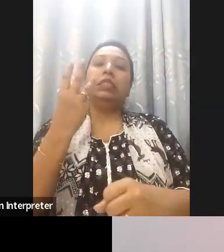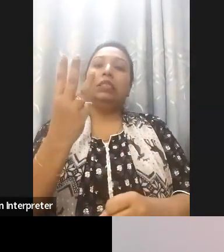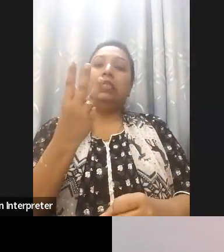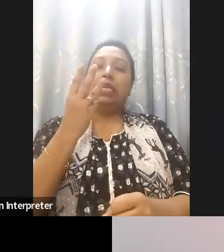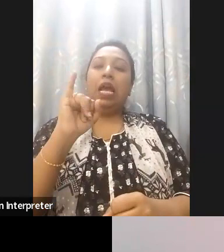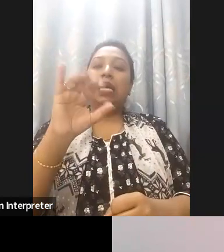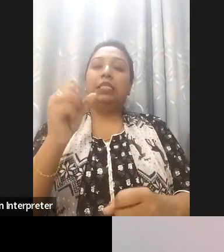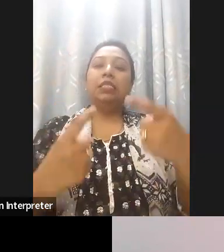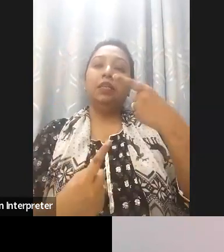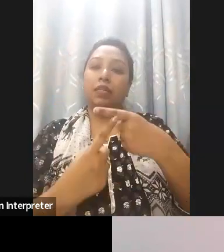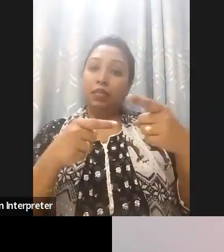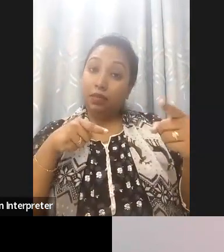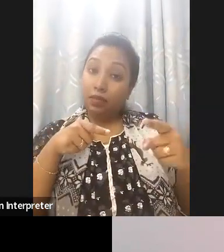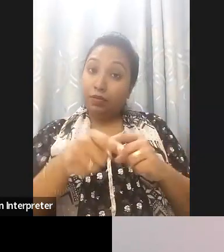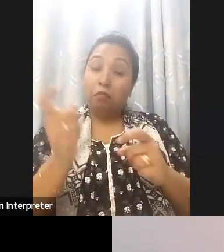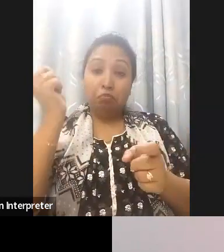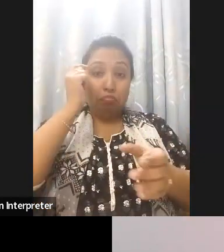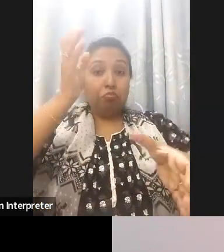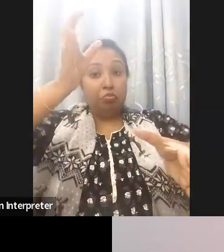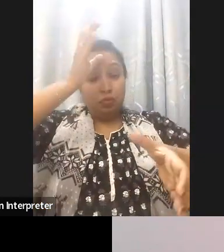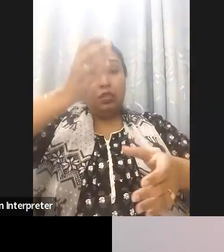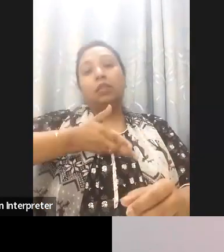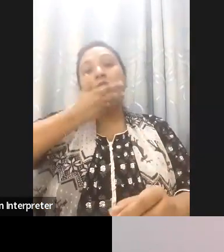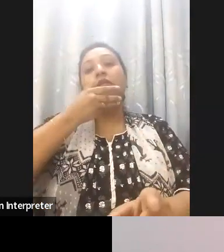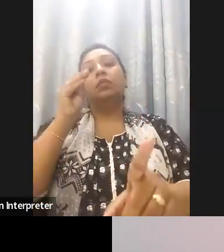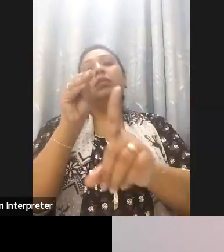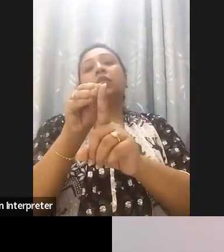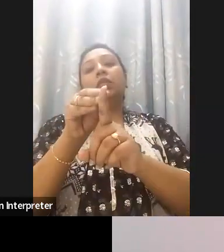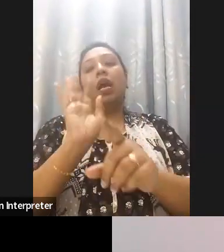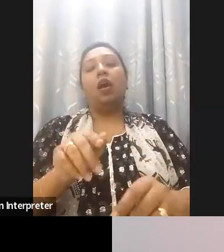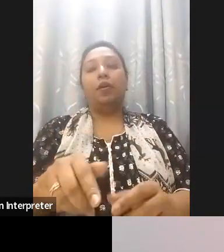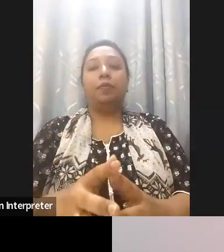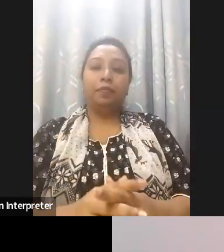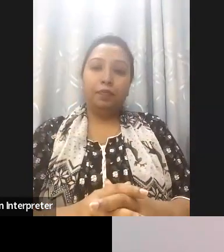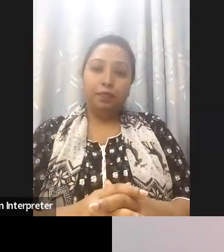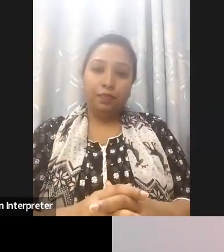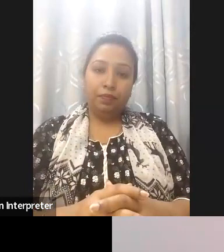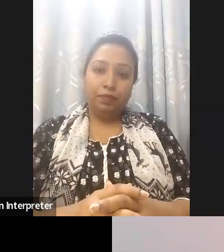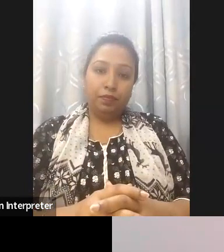accessibility. It's a kind of online toolkit on digital accessibility but it's mainly